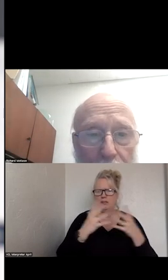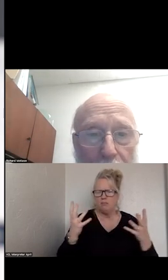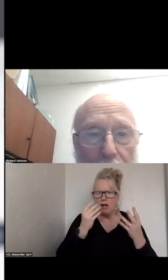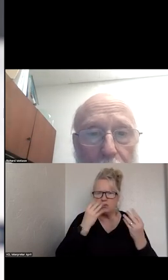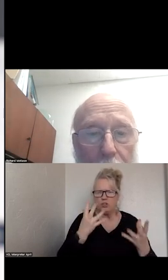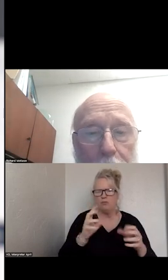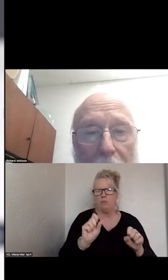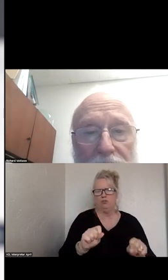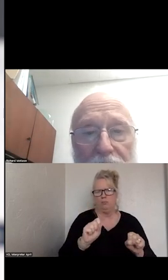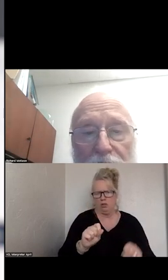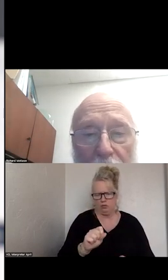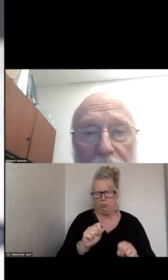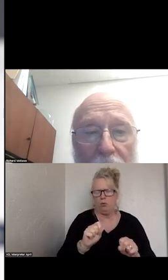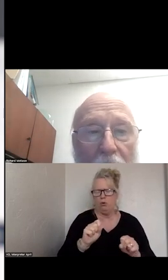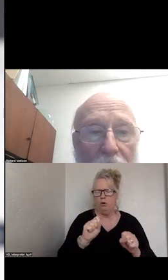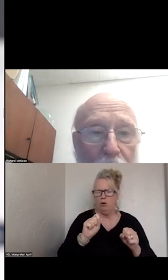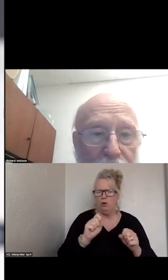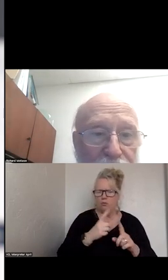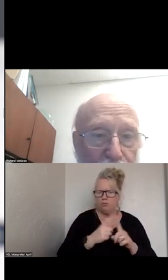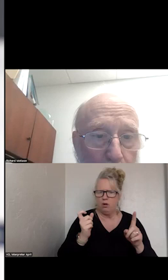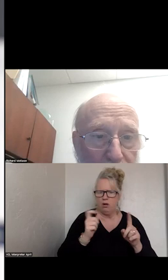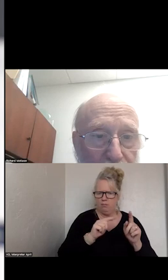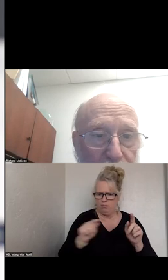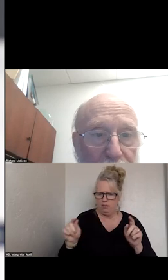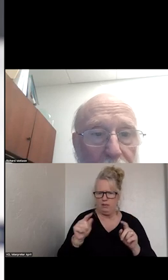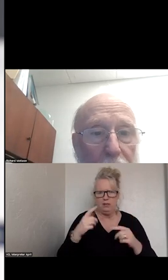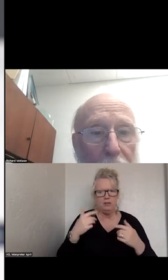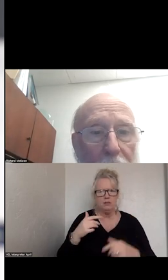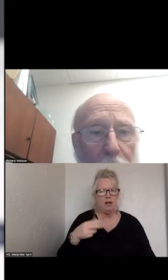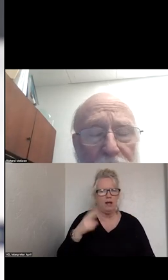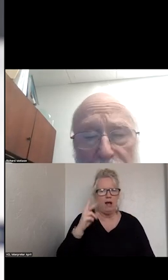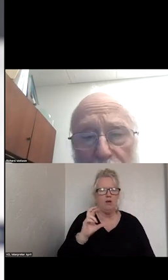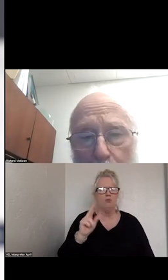ABOUT THESE VERY HIGH RISK SITUATIONS AND, IN PARTICULAR,